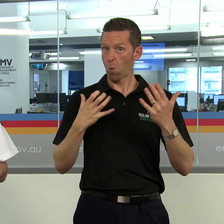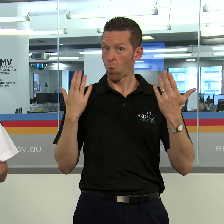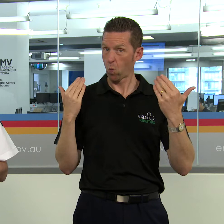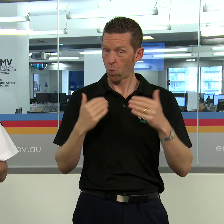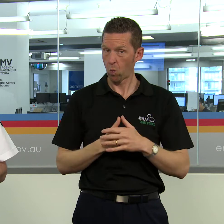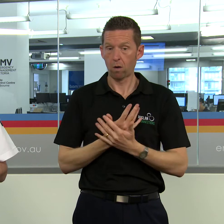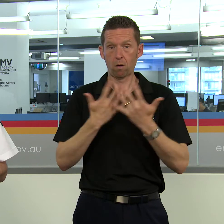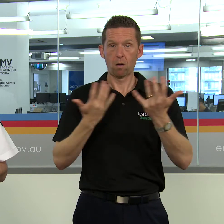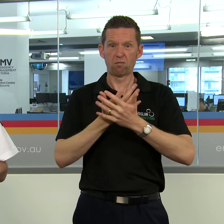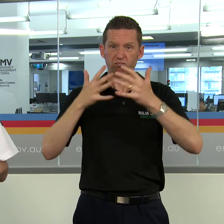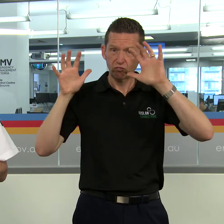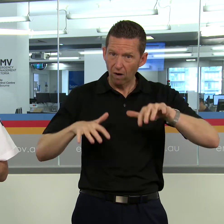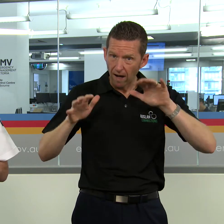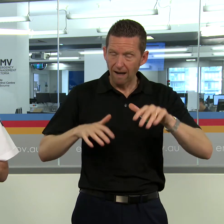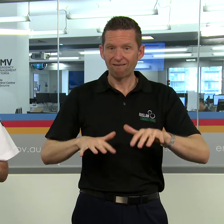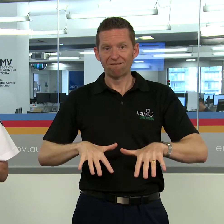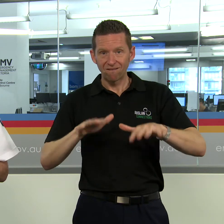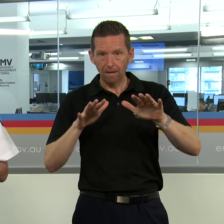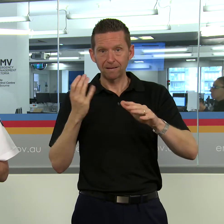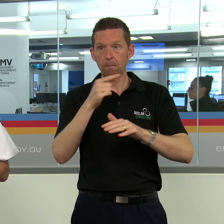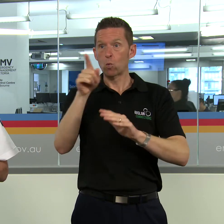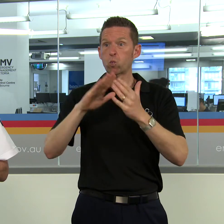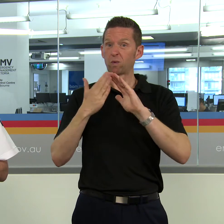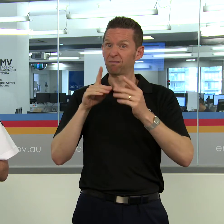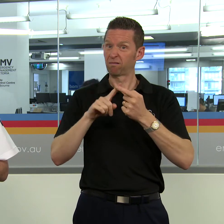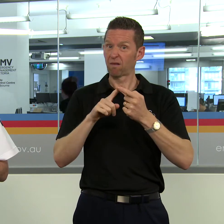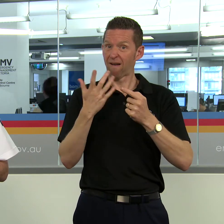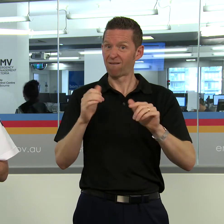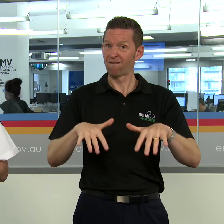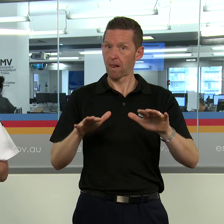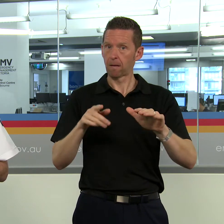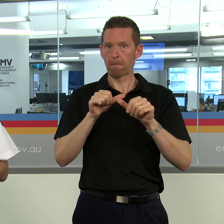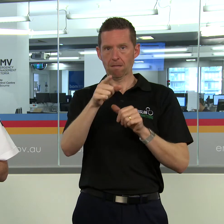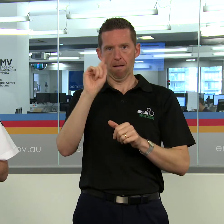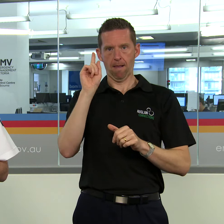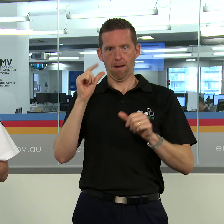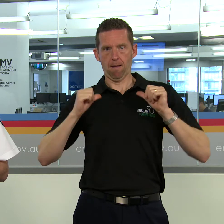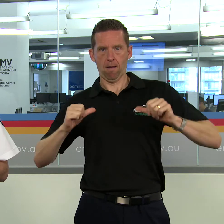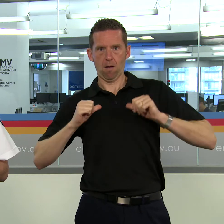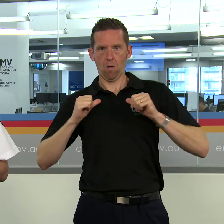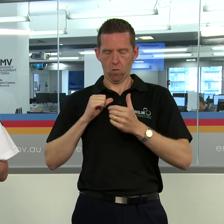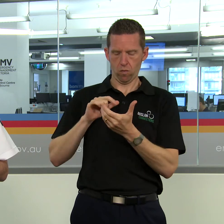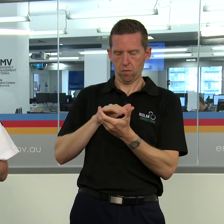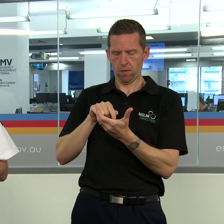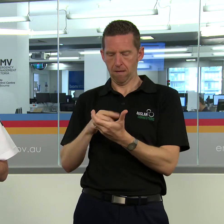We’ve had floods, some communities are still flooded, to actually fine tune what you need to do to make a good decision.